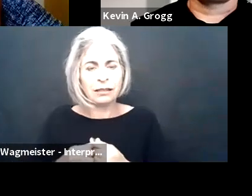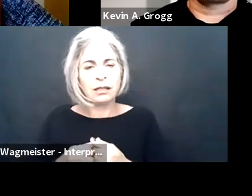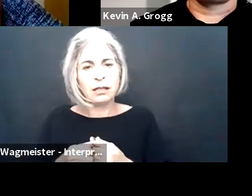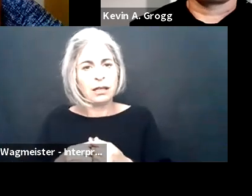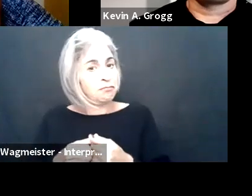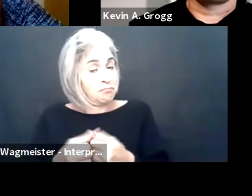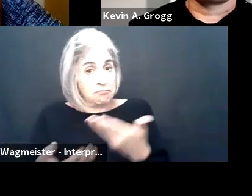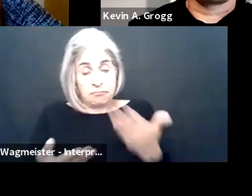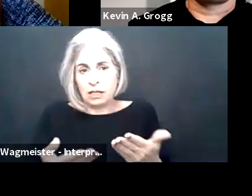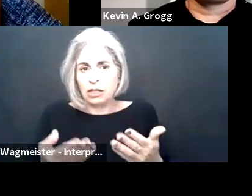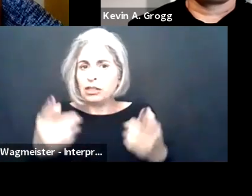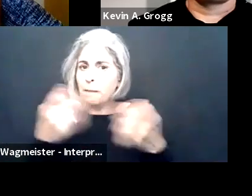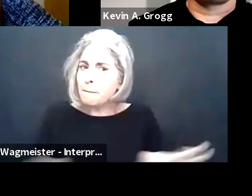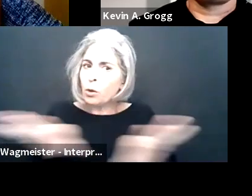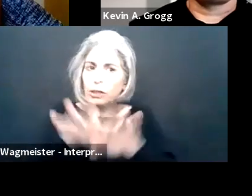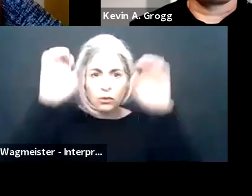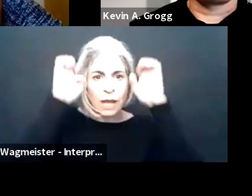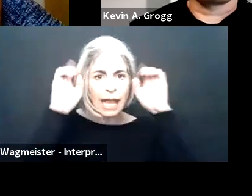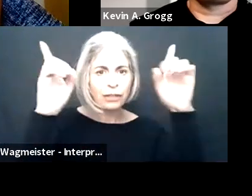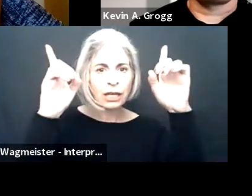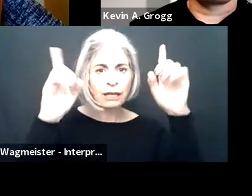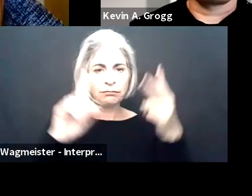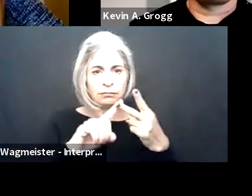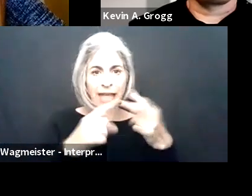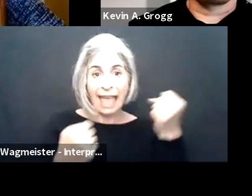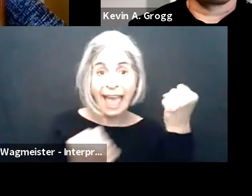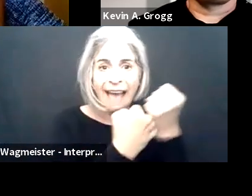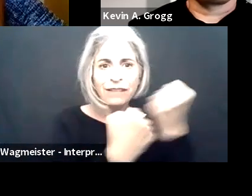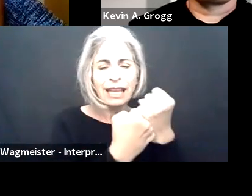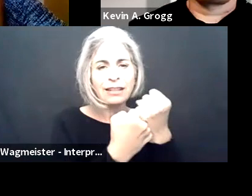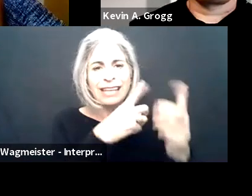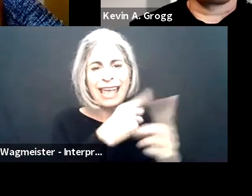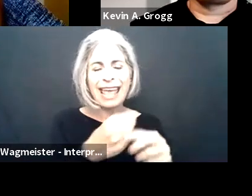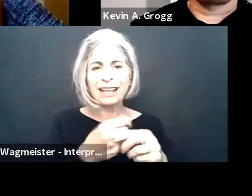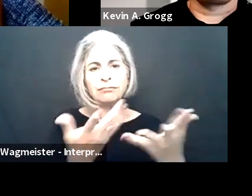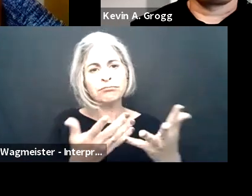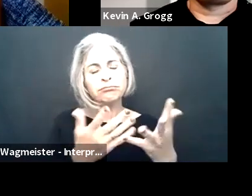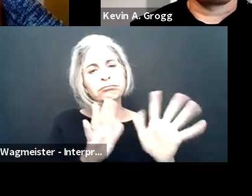their team that may need assistance, okay.